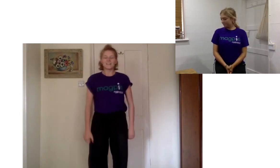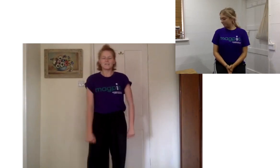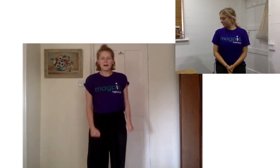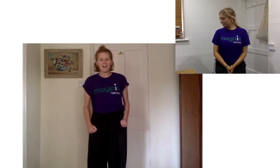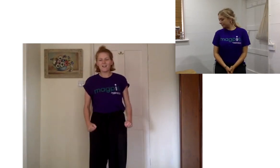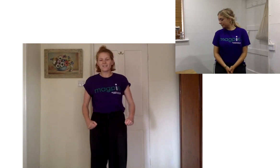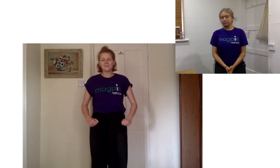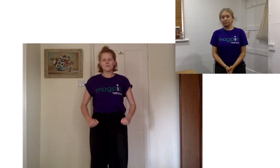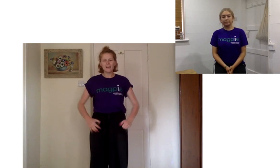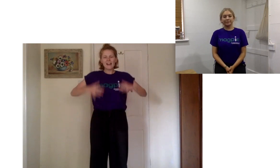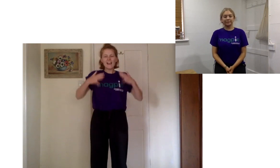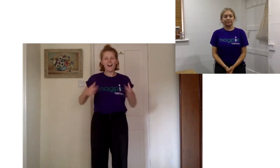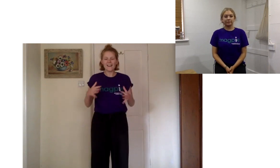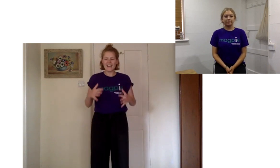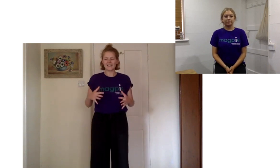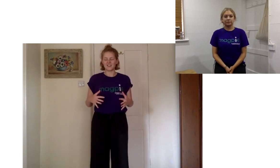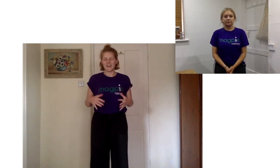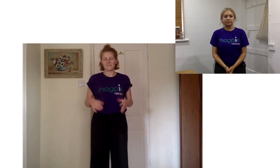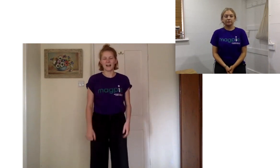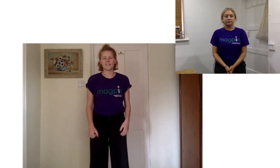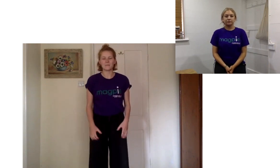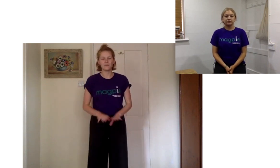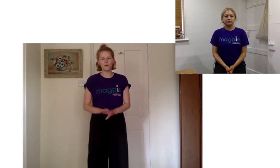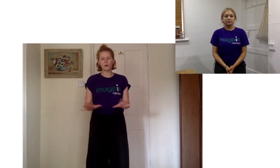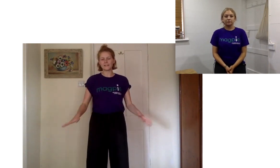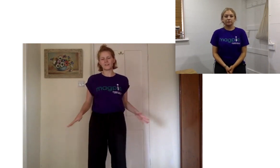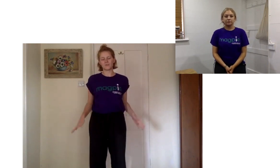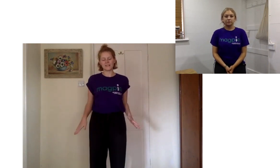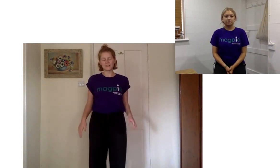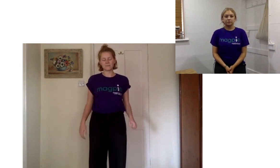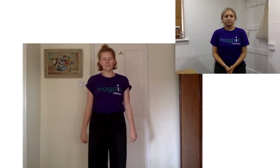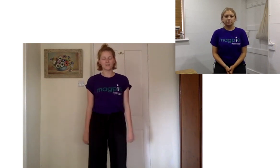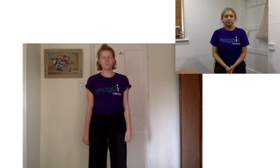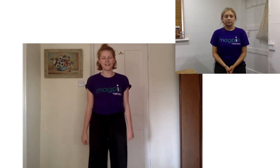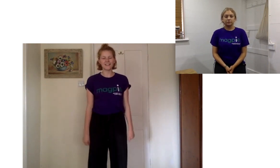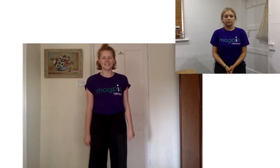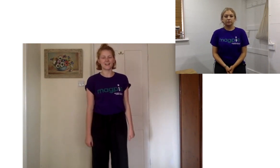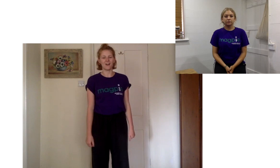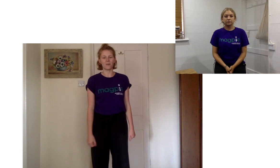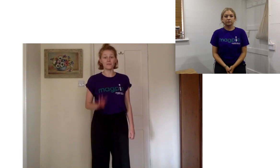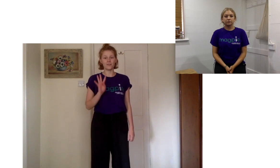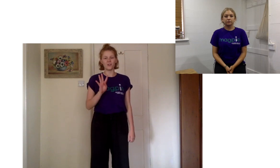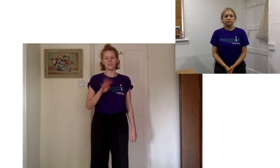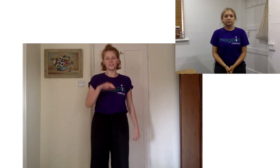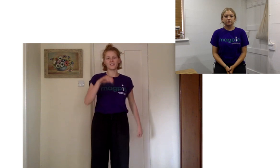so mascara is really high energy and they perform in the streets so we're going to start with four